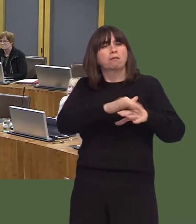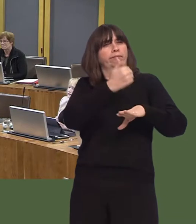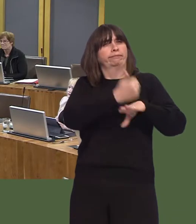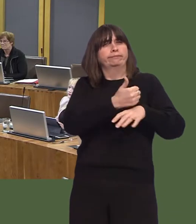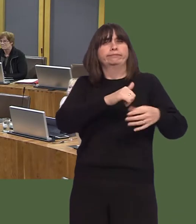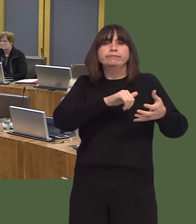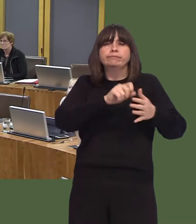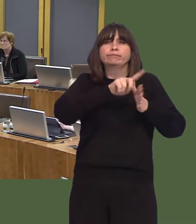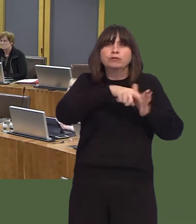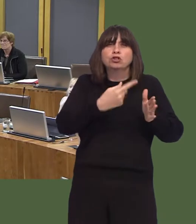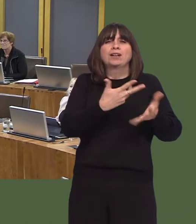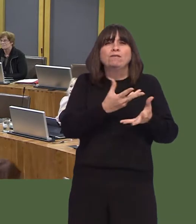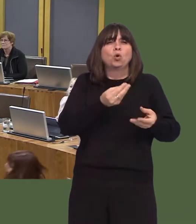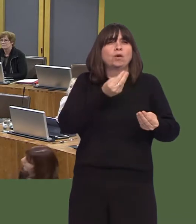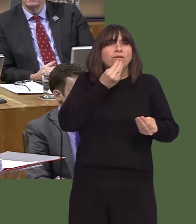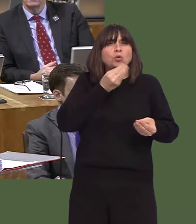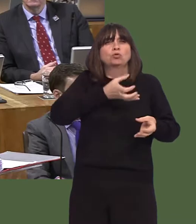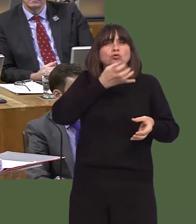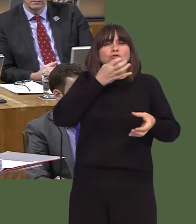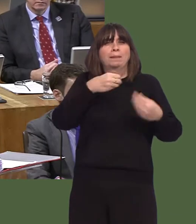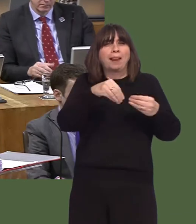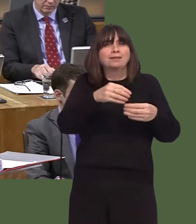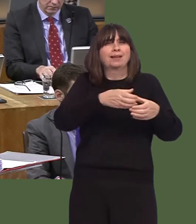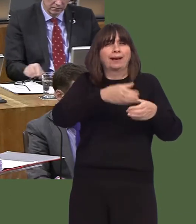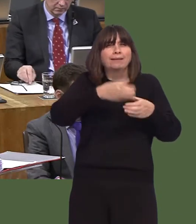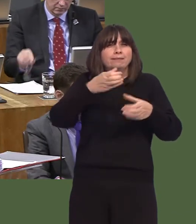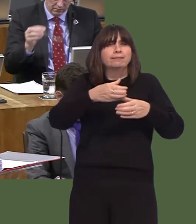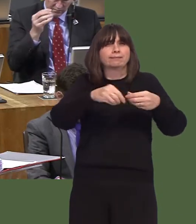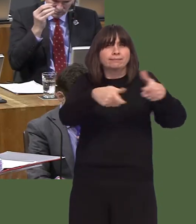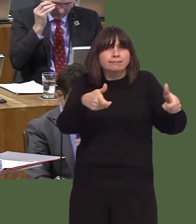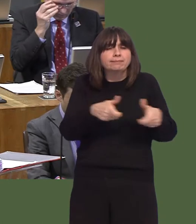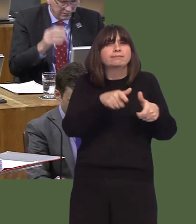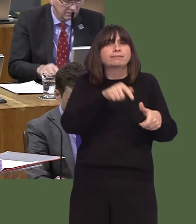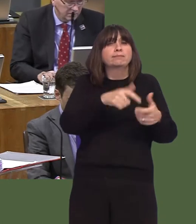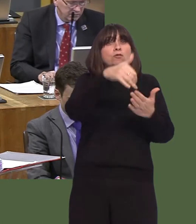scheme for food and drink packaging, including disposable plastic. That will report in February.